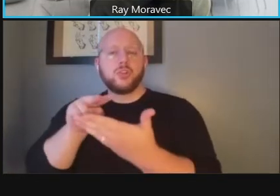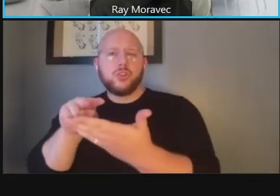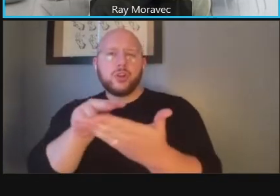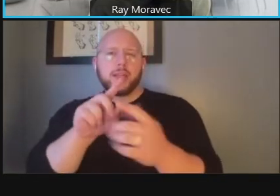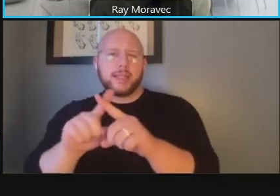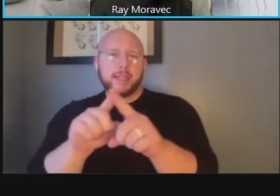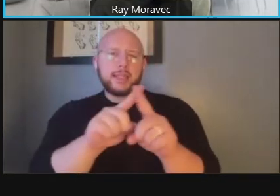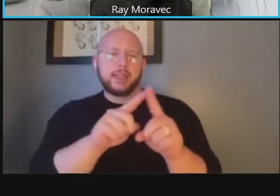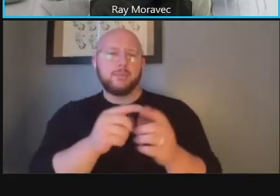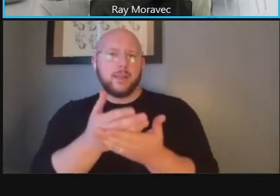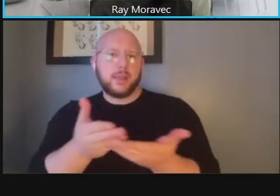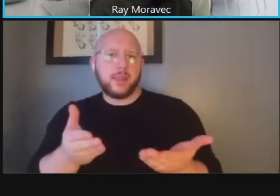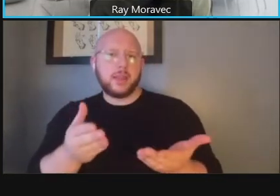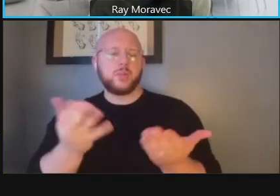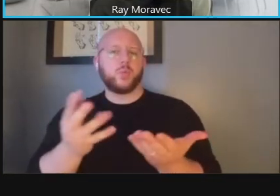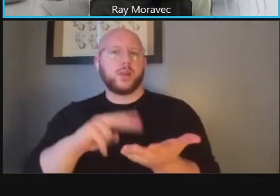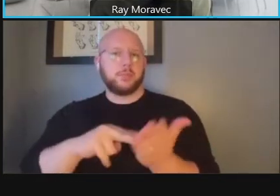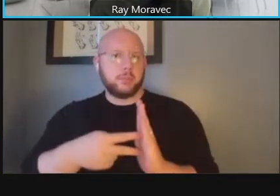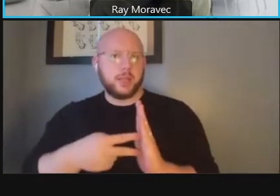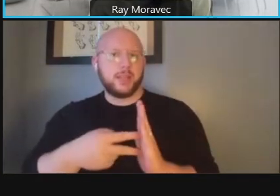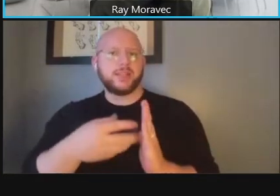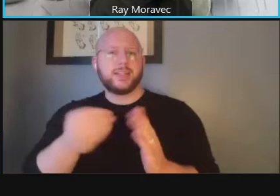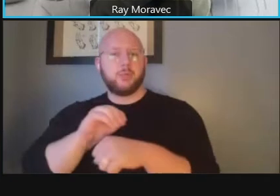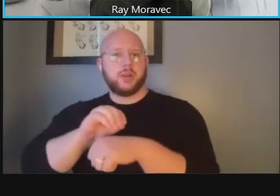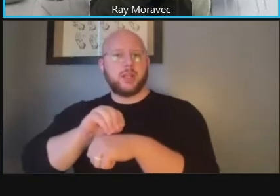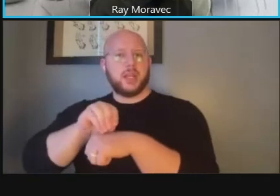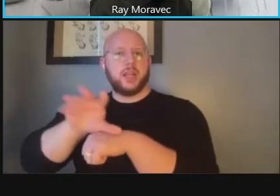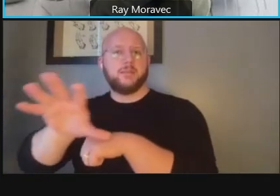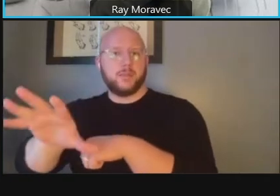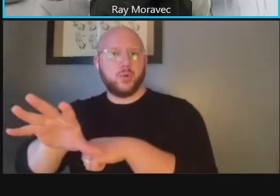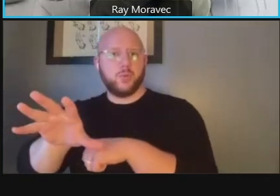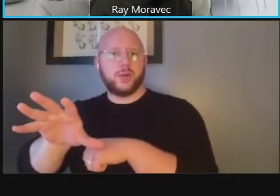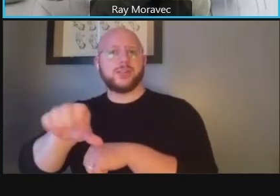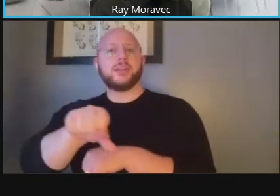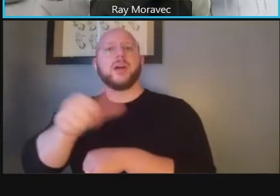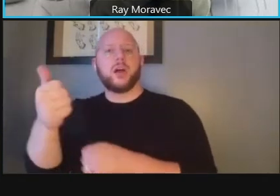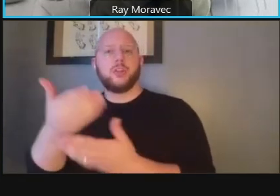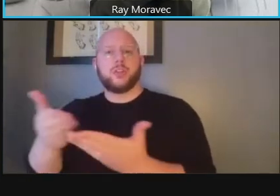and what it means and the effects to existing infrastructure and other needs in the area